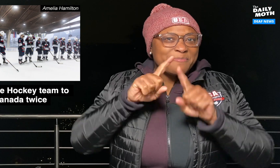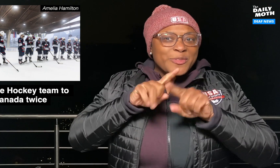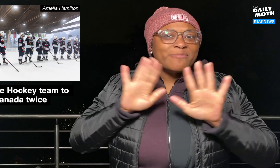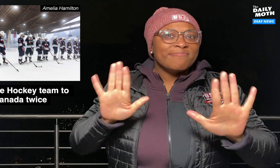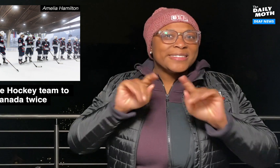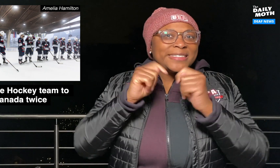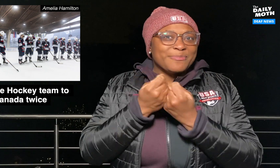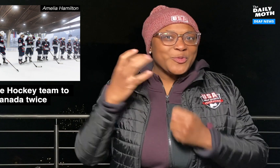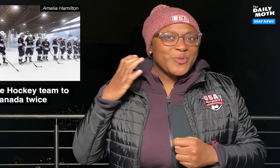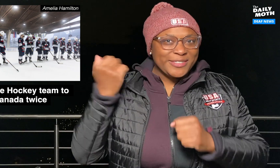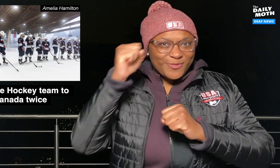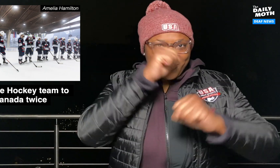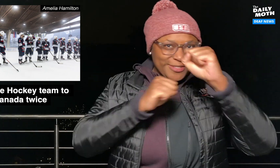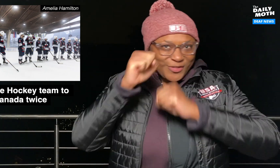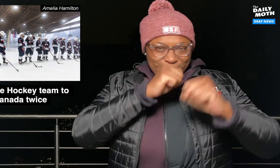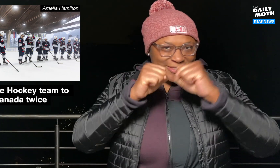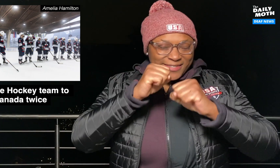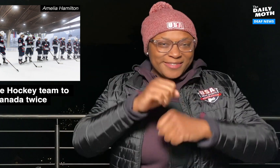but it depends on both teams’ coaching strategies.